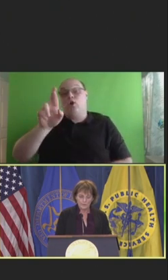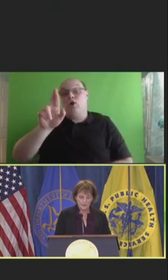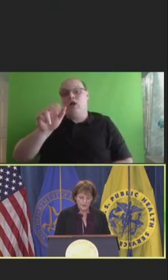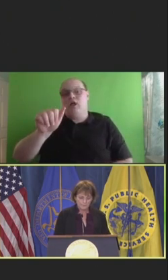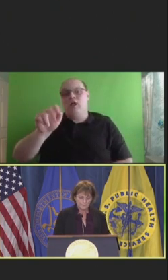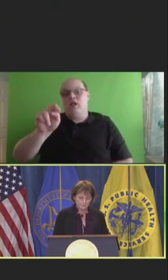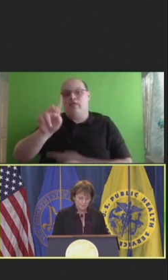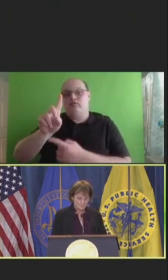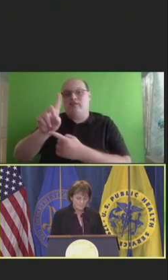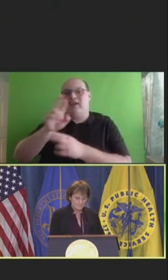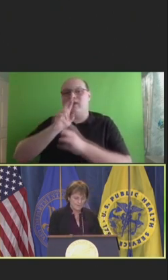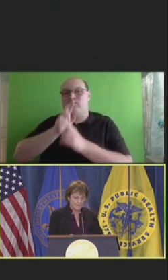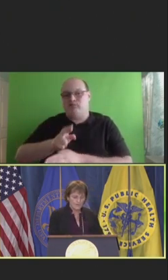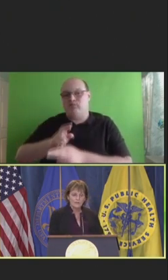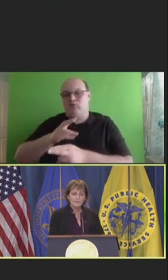burnout.